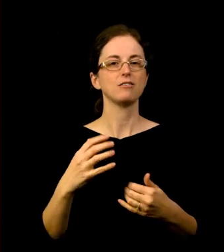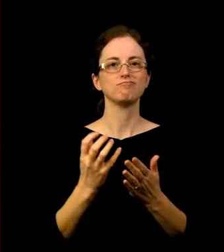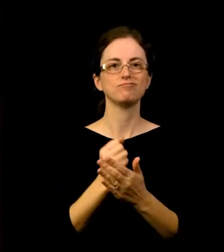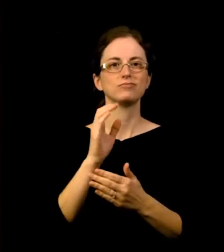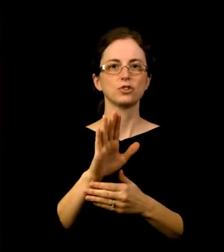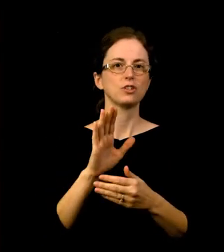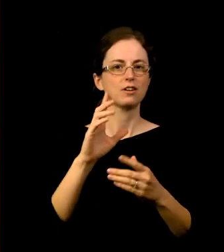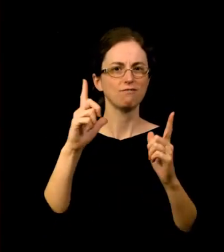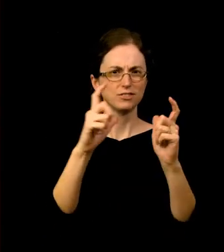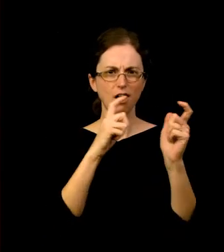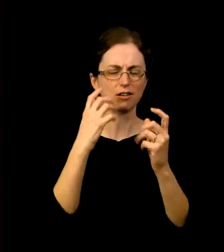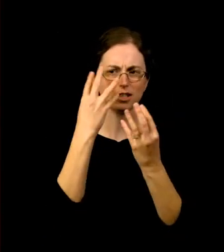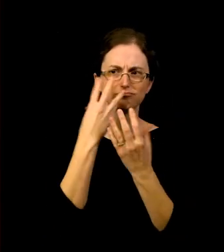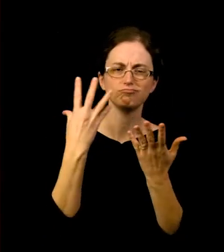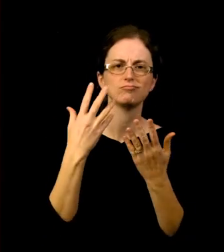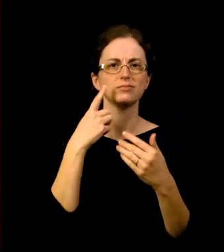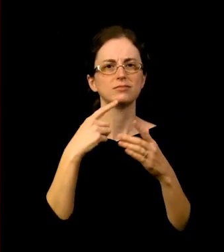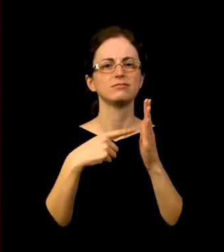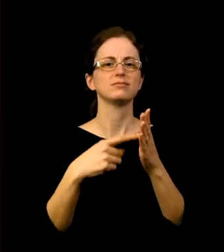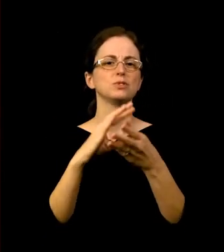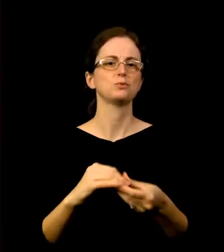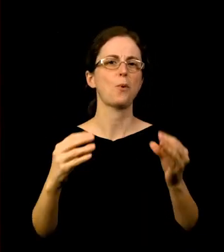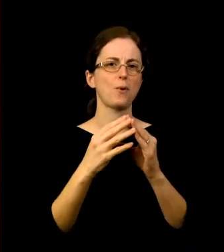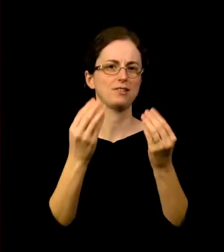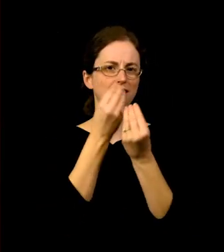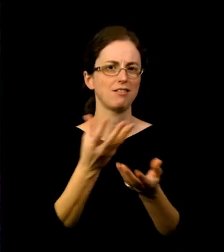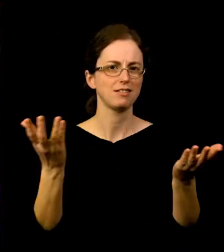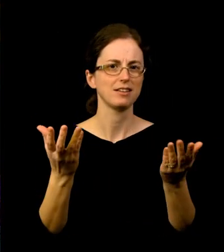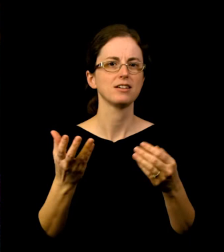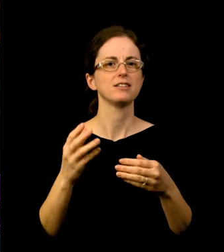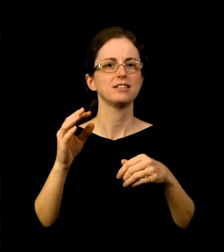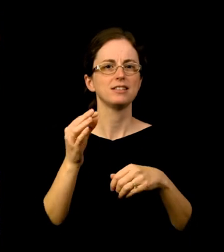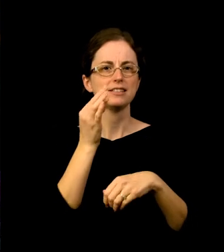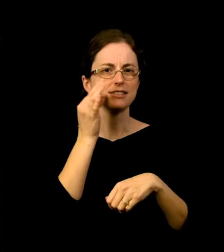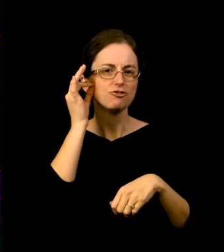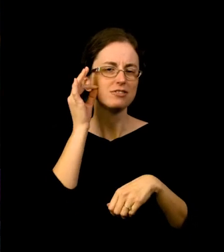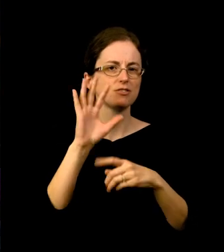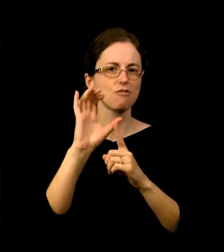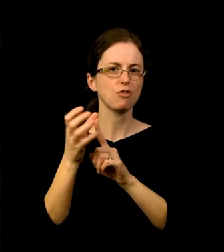Indigenous culture but also draw our attention to under-recognized and often unseen problems